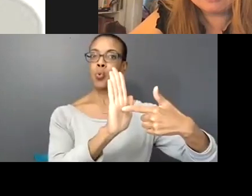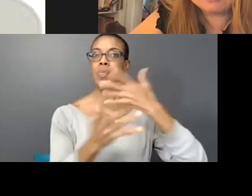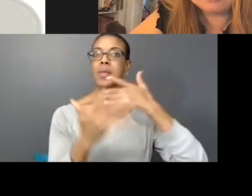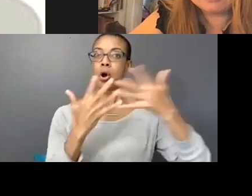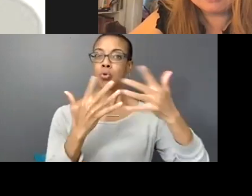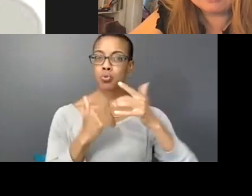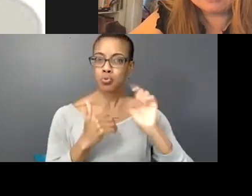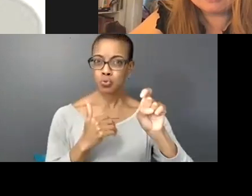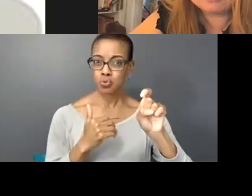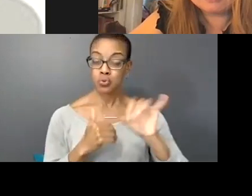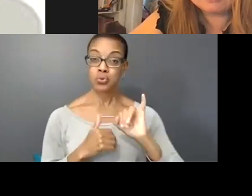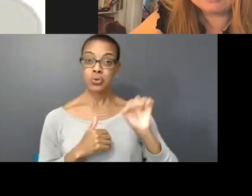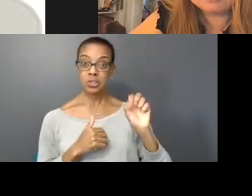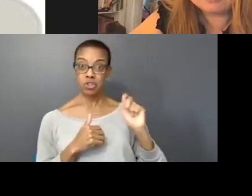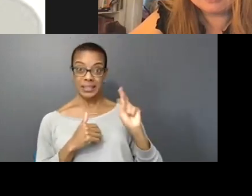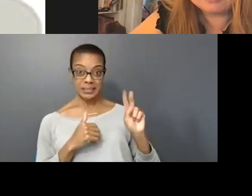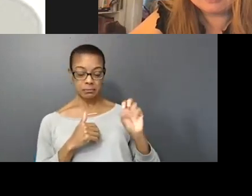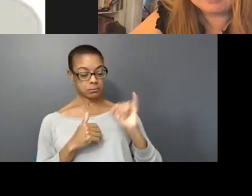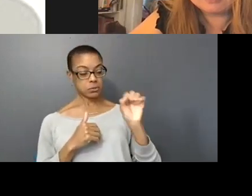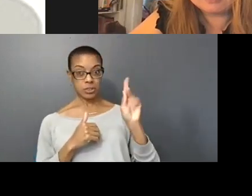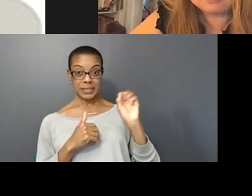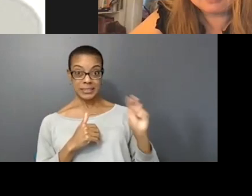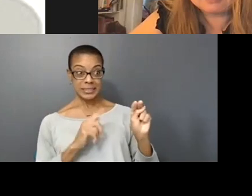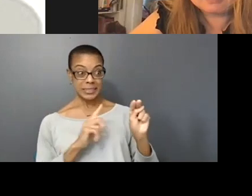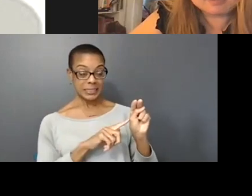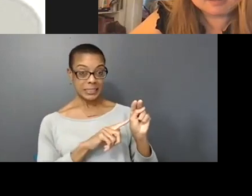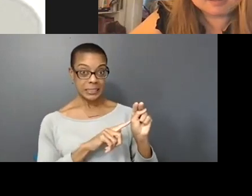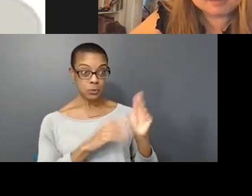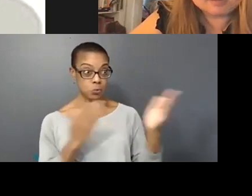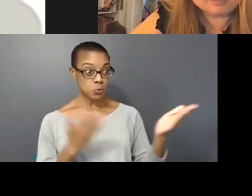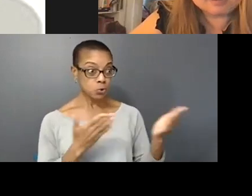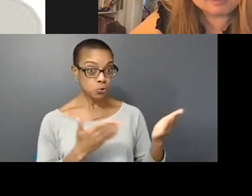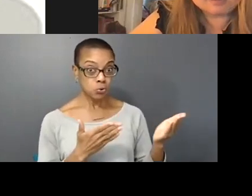do you want to maybe come on audio a bit?